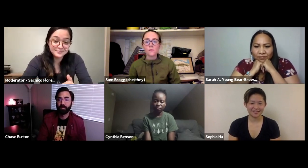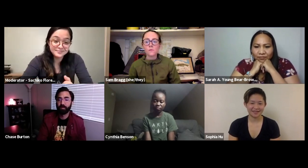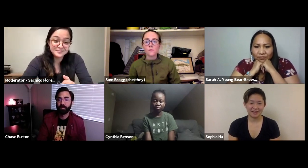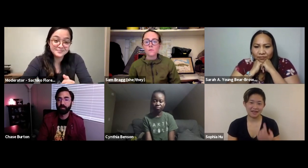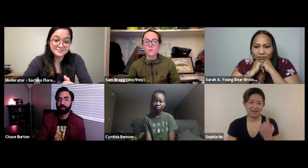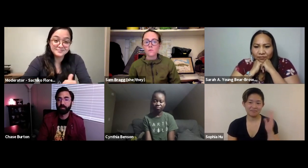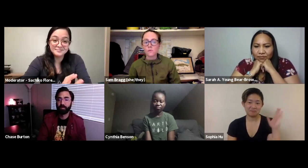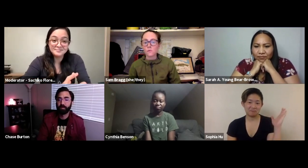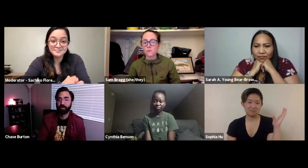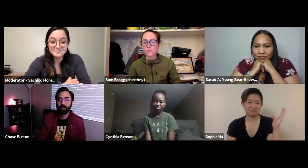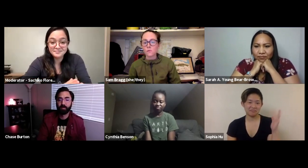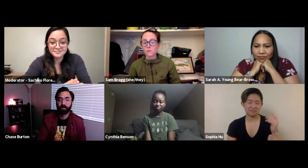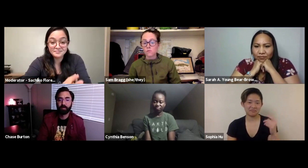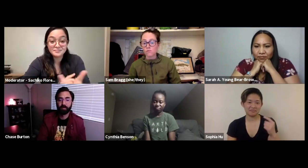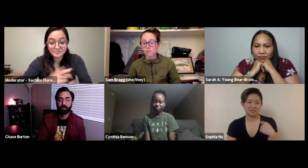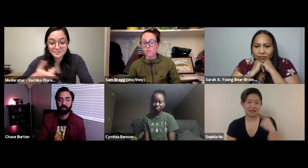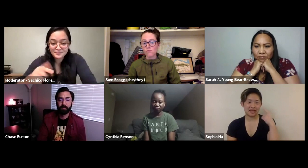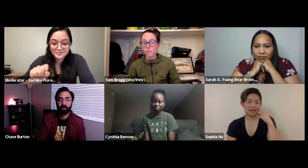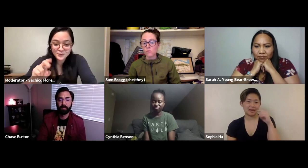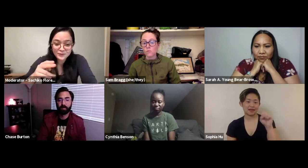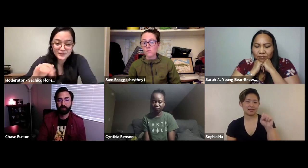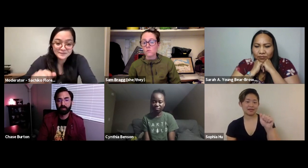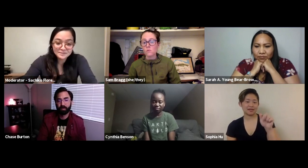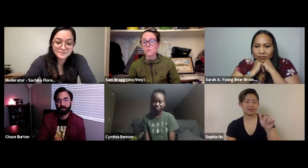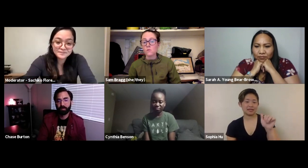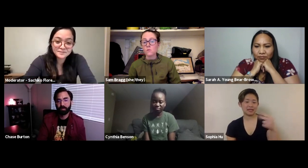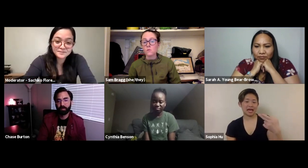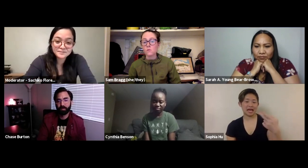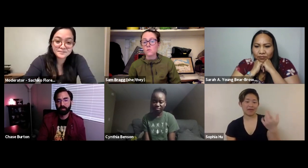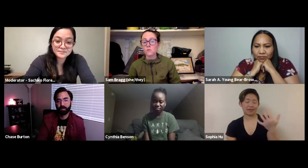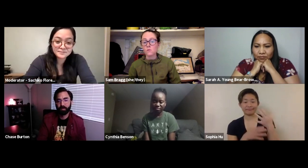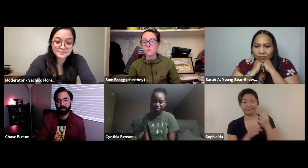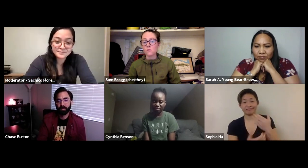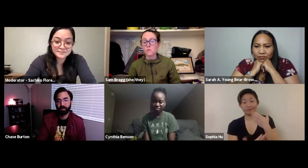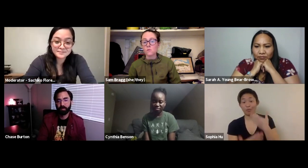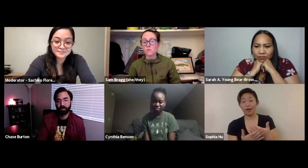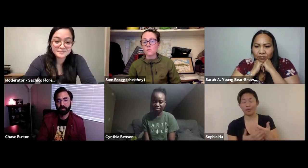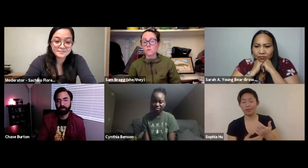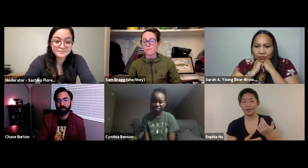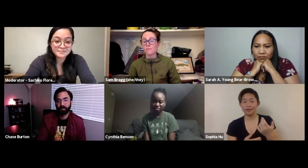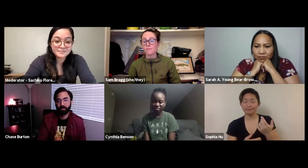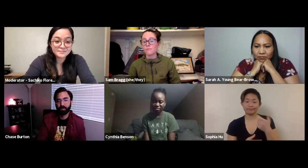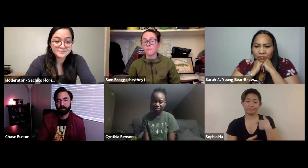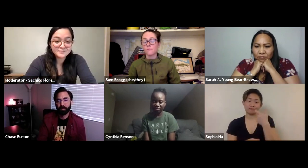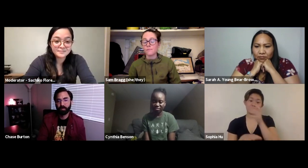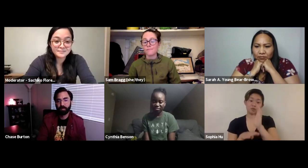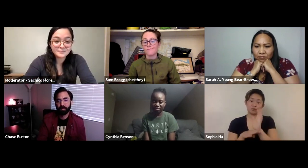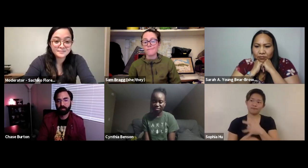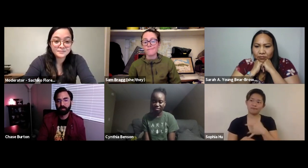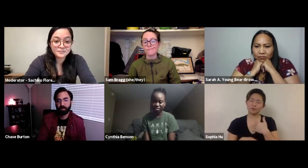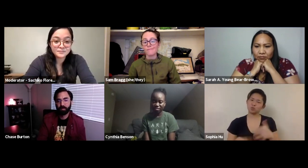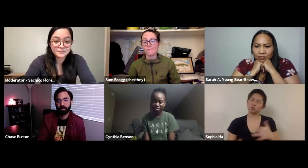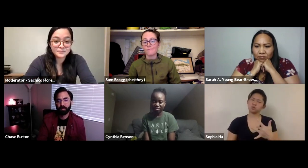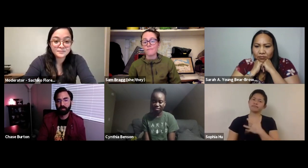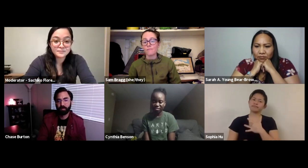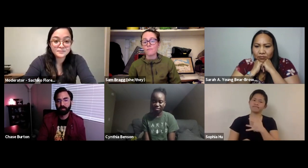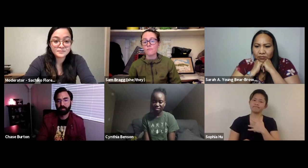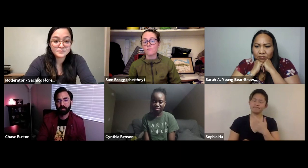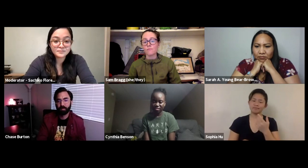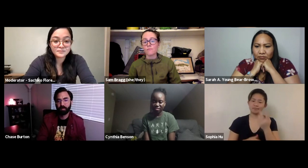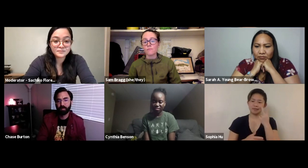want to share? SOPHIA: I think really Sarah, you summarized